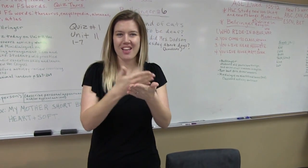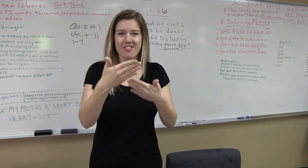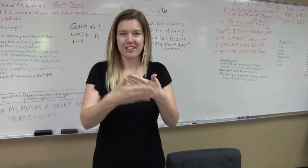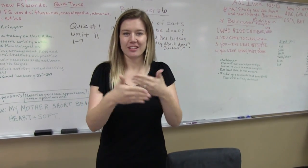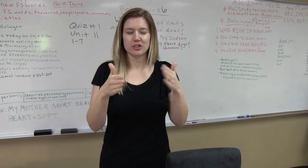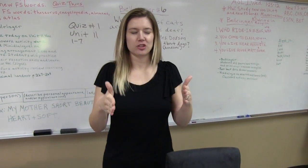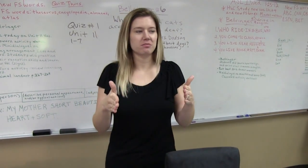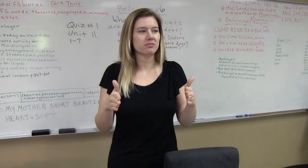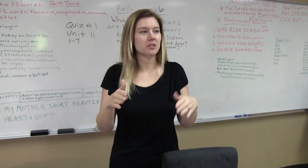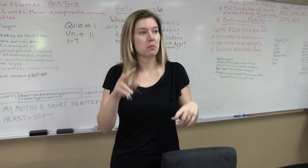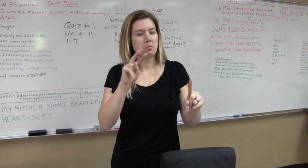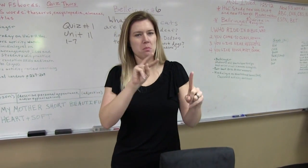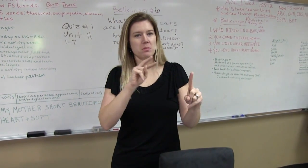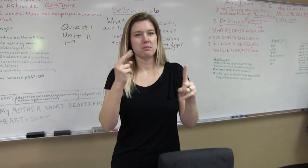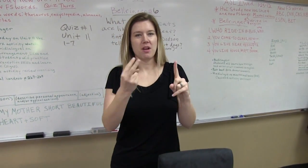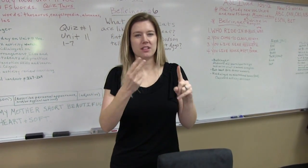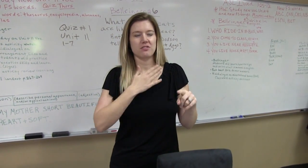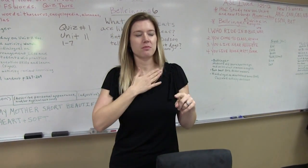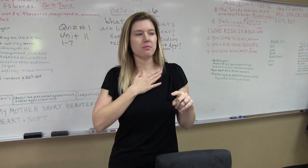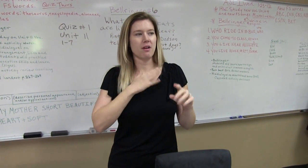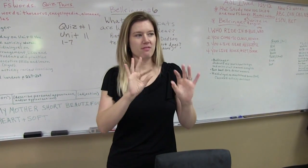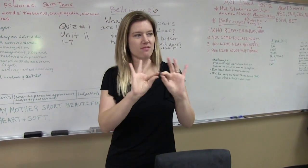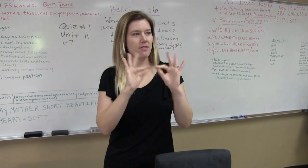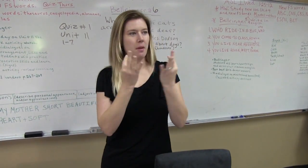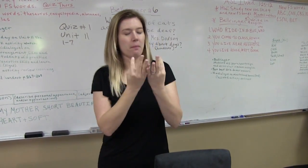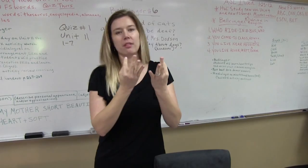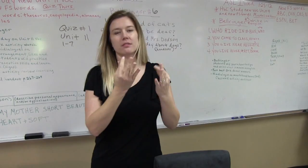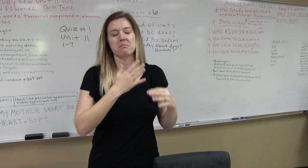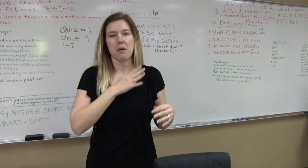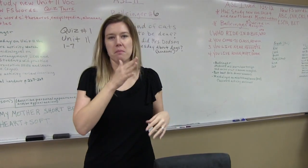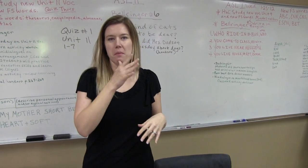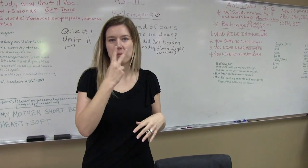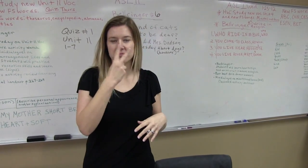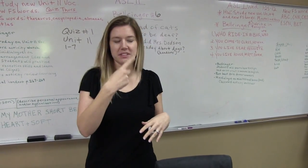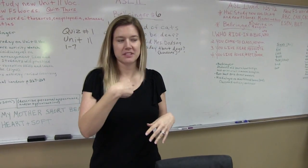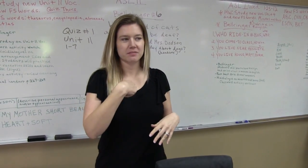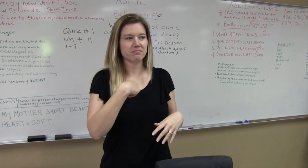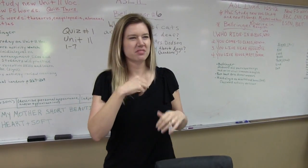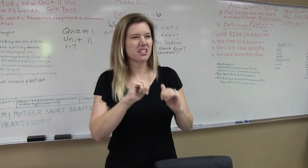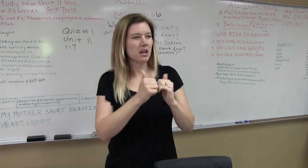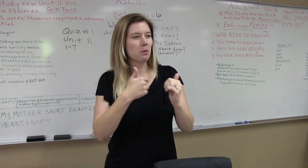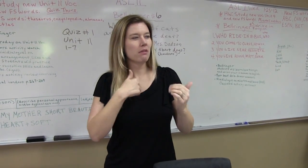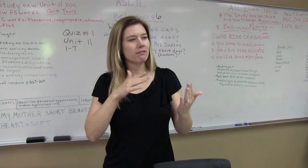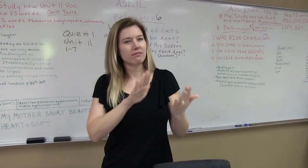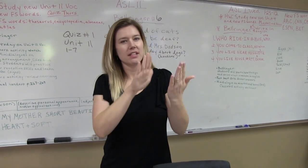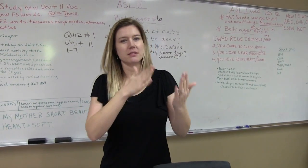it's called, raining in the kitchen. It's about my perspective, and how my family and